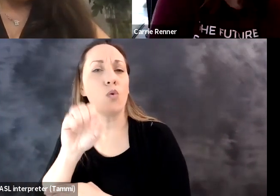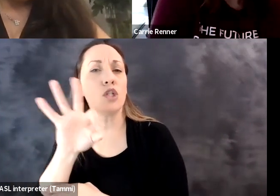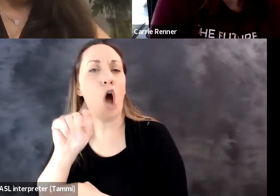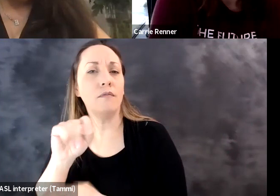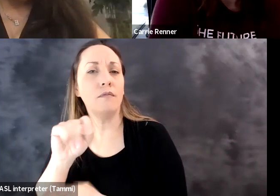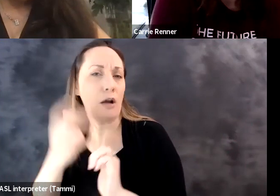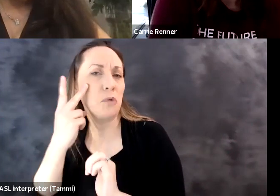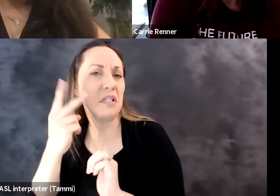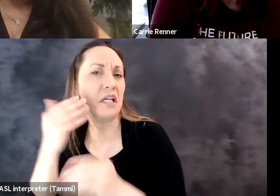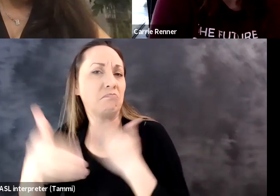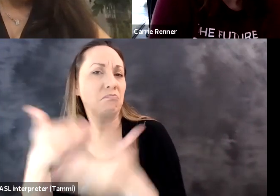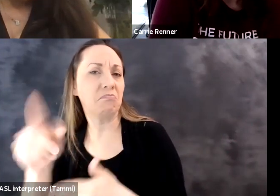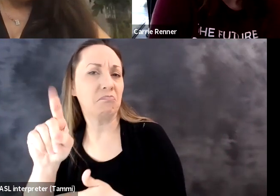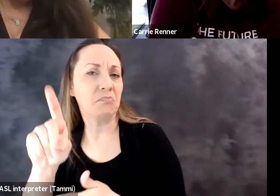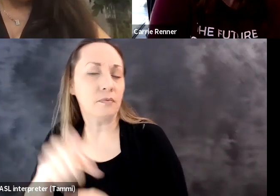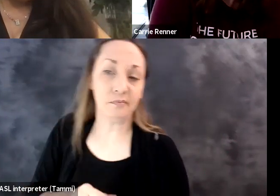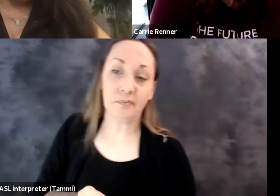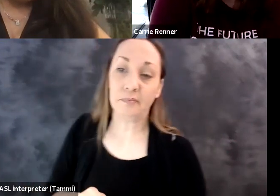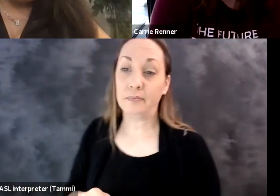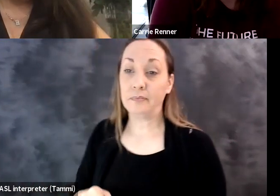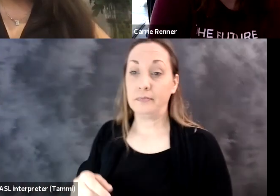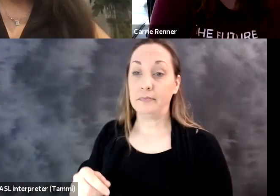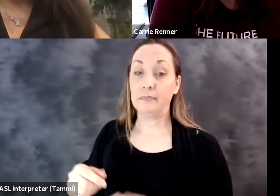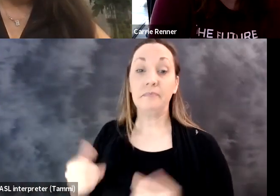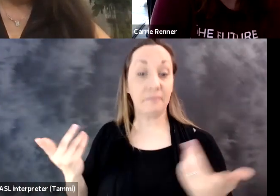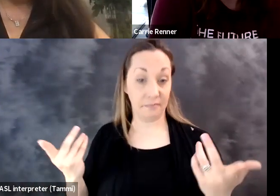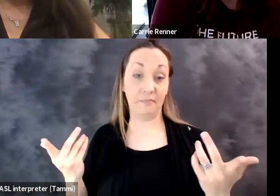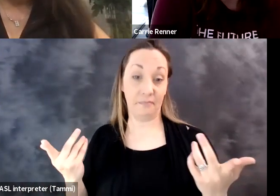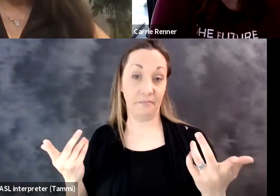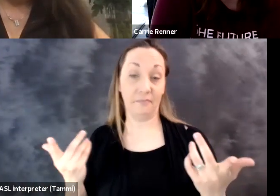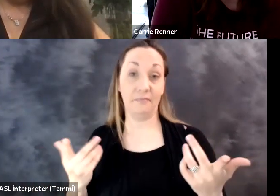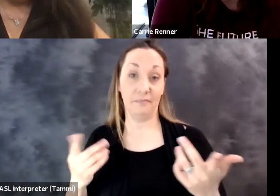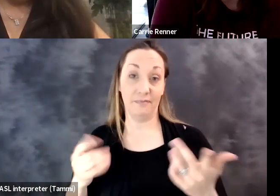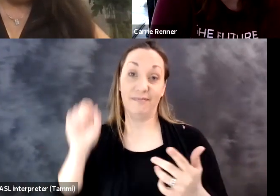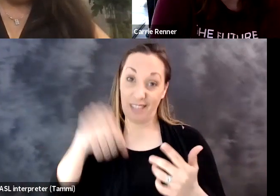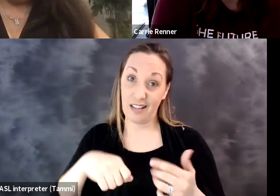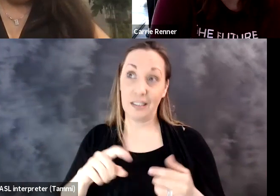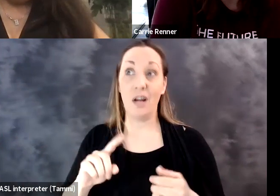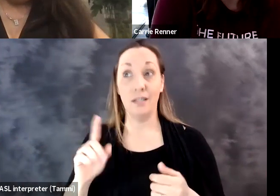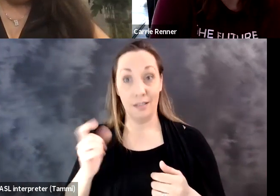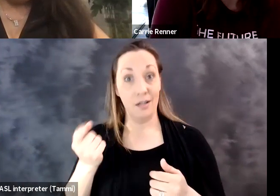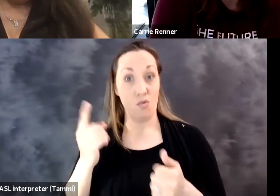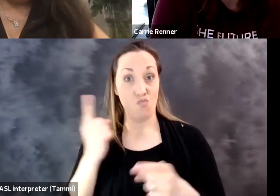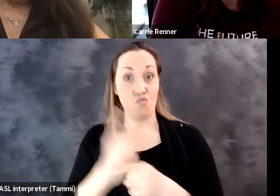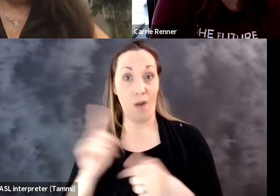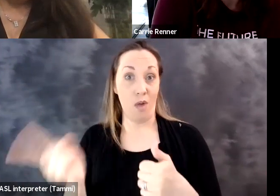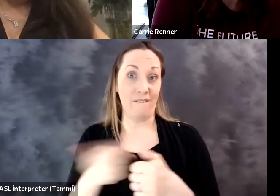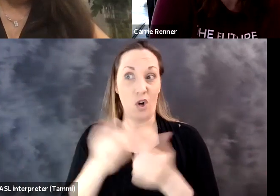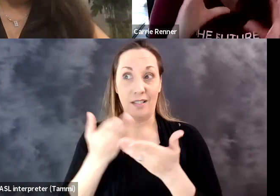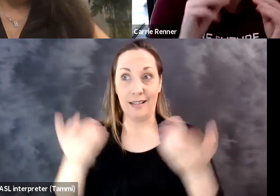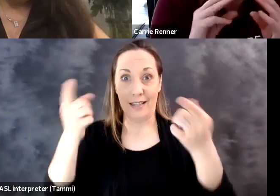how do you see it? Jenny: Yeah, clearly one of the